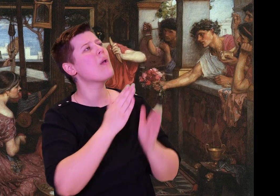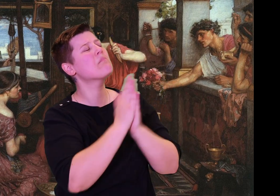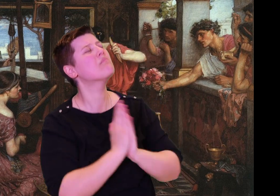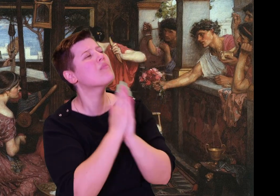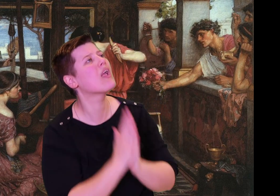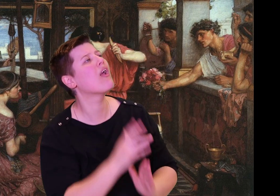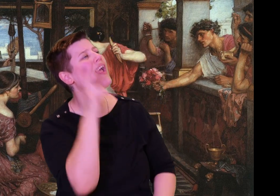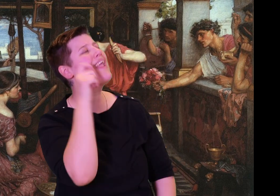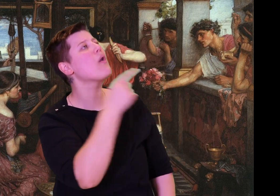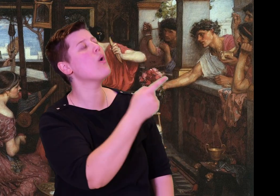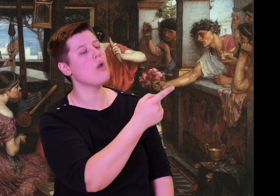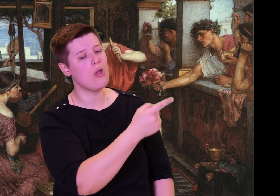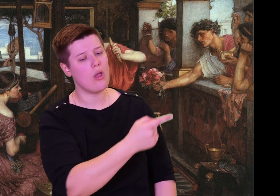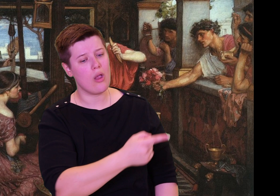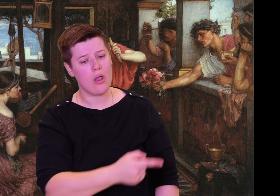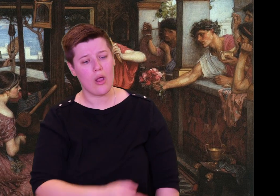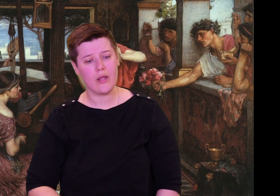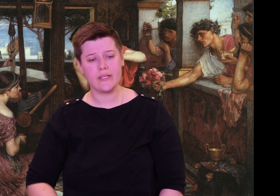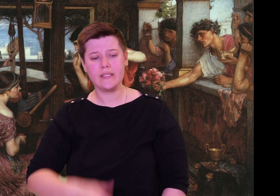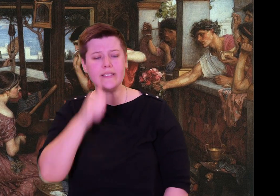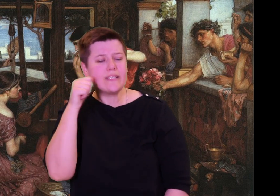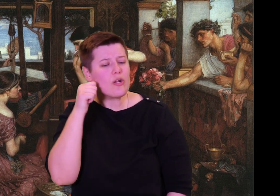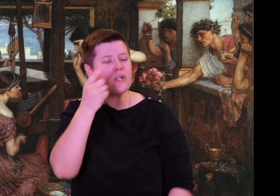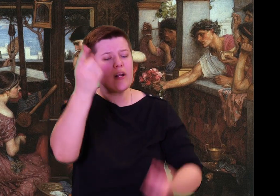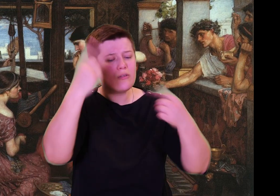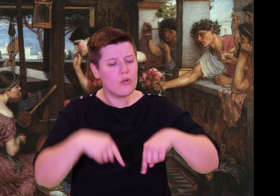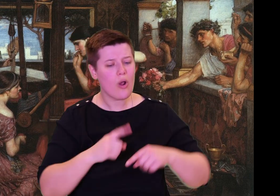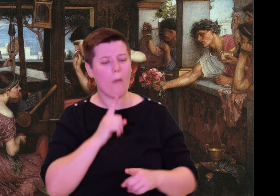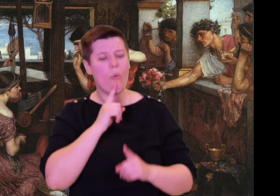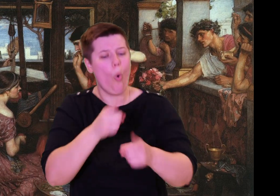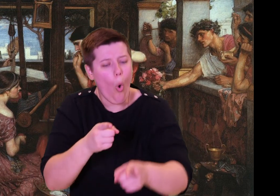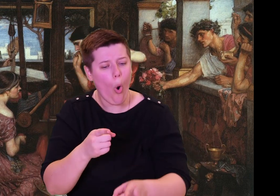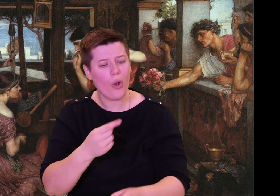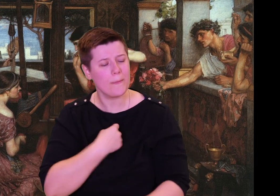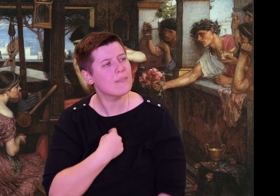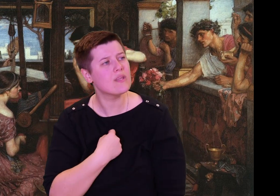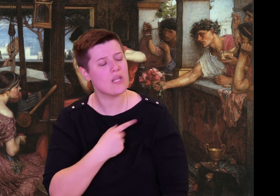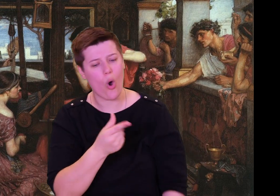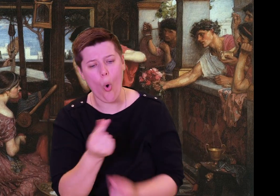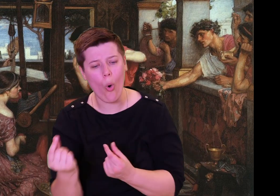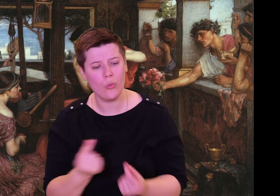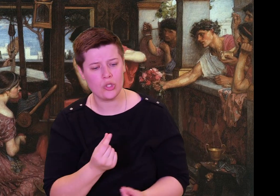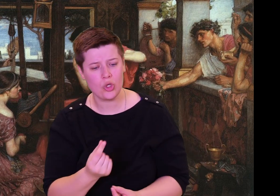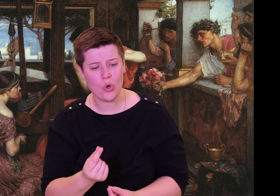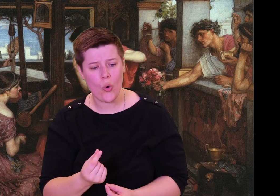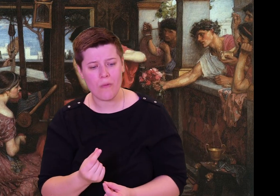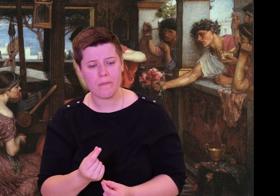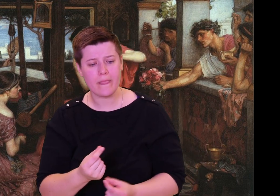Just yesterday you came and ordered me to sail the hazy sea and find out news of my